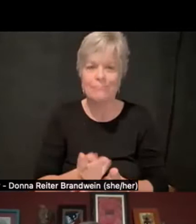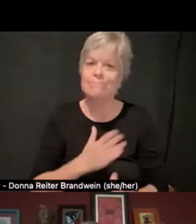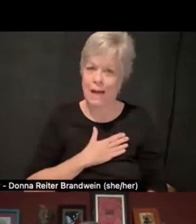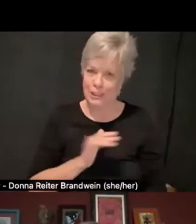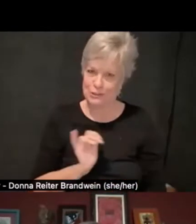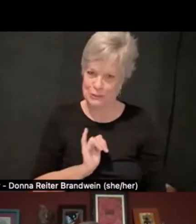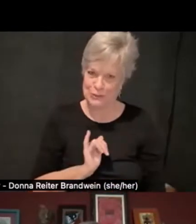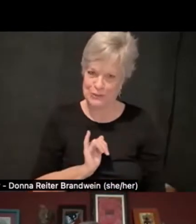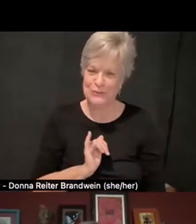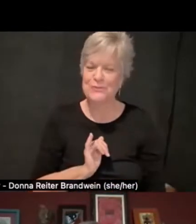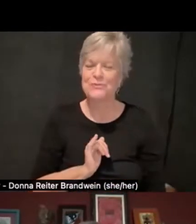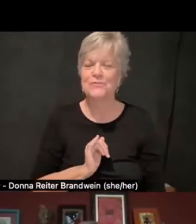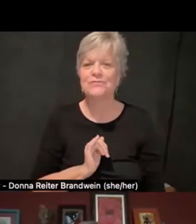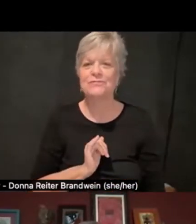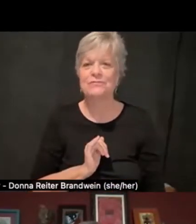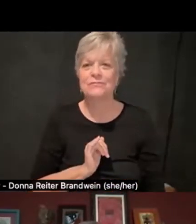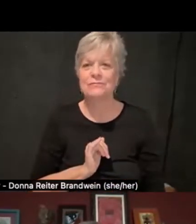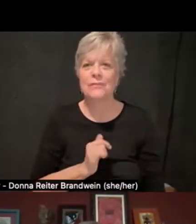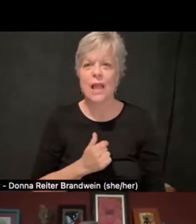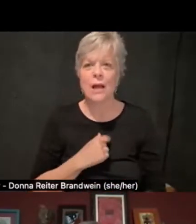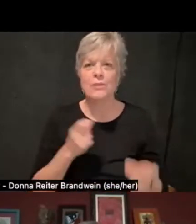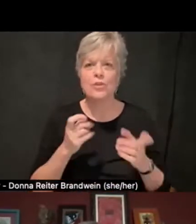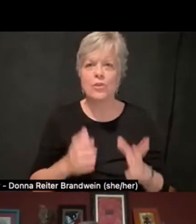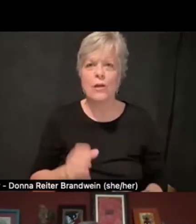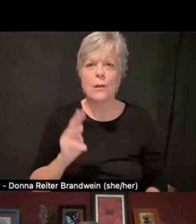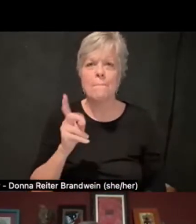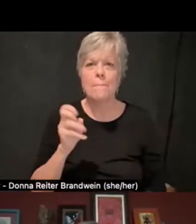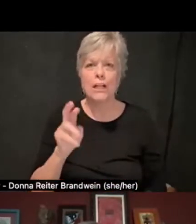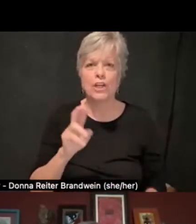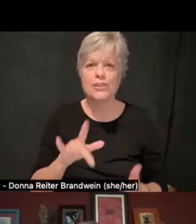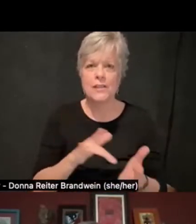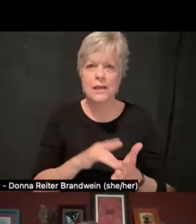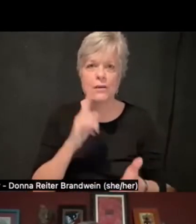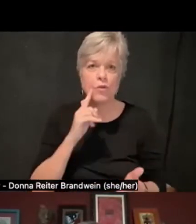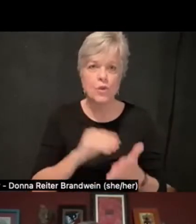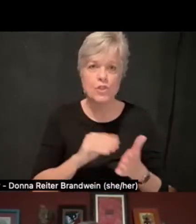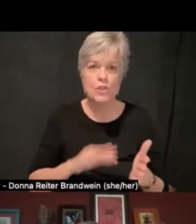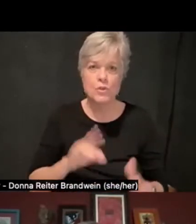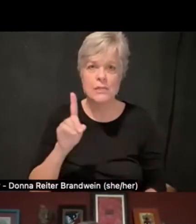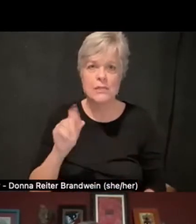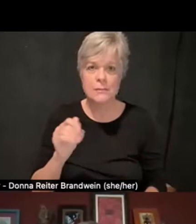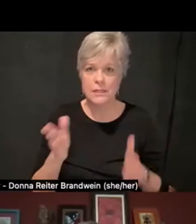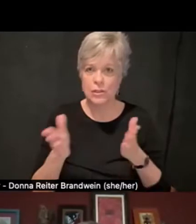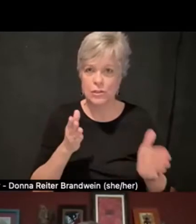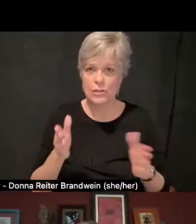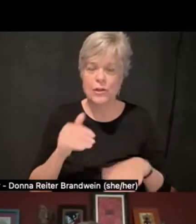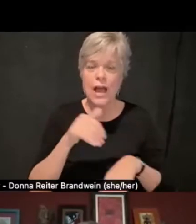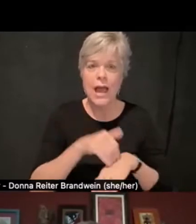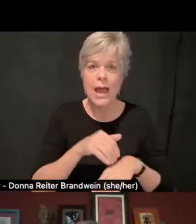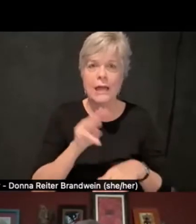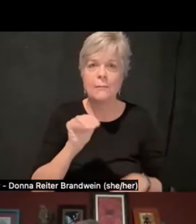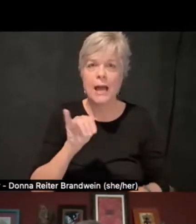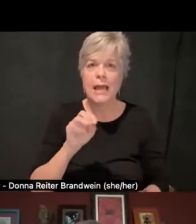And I am the Director of the Miller Center for Student Disability Services at Miami University.